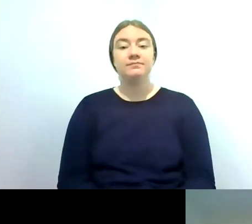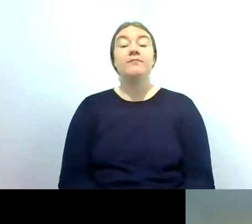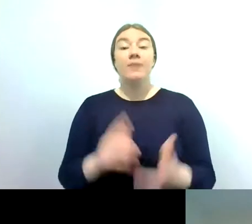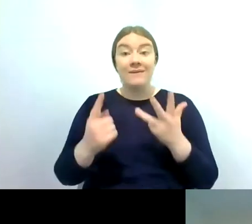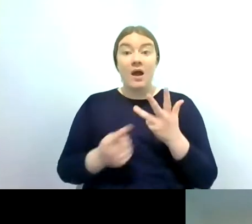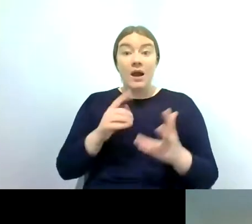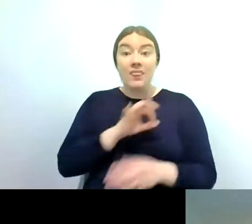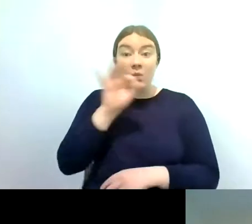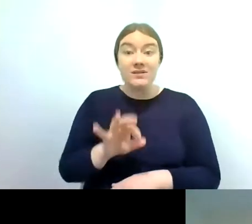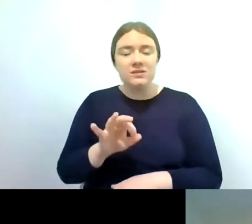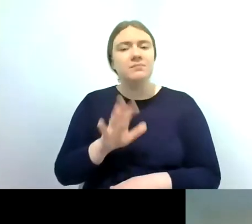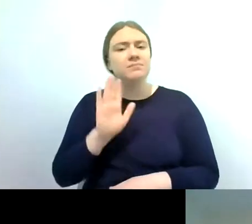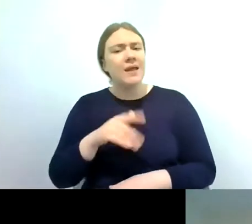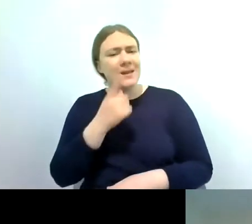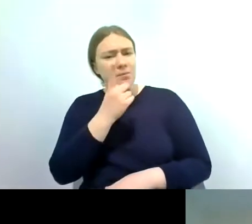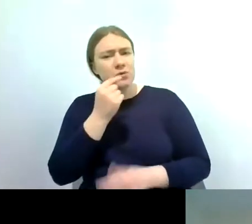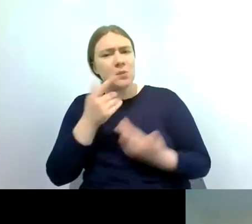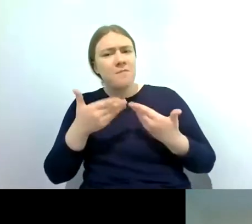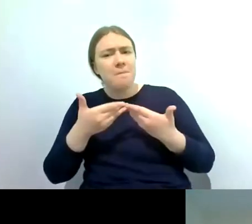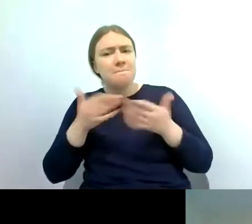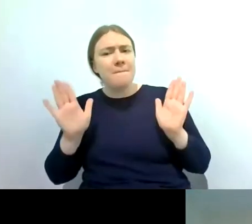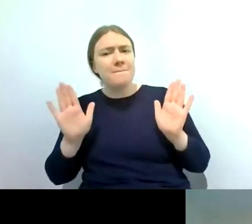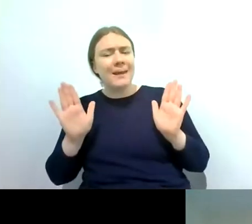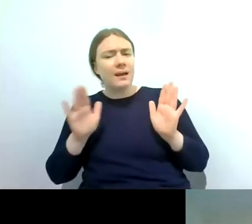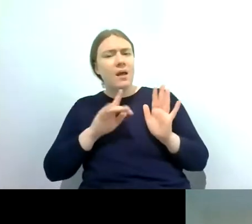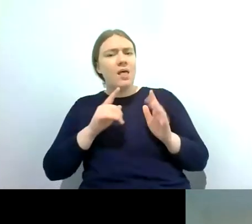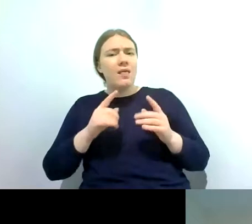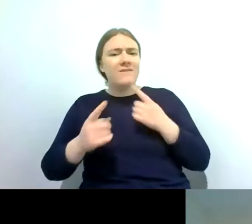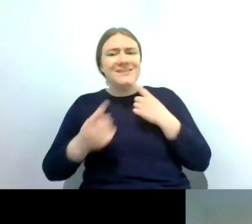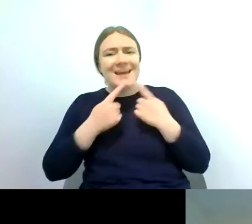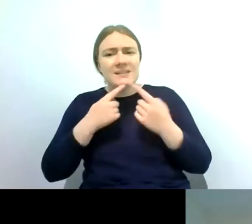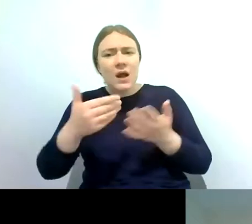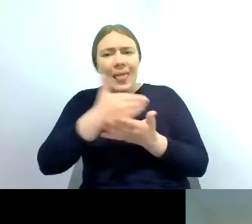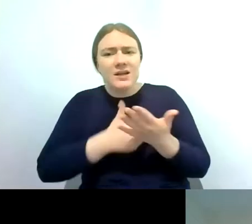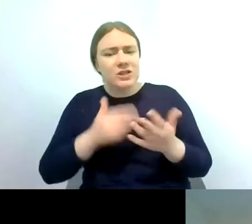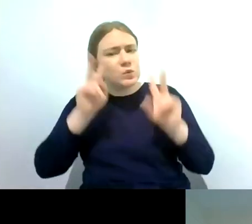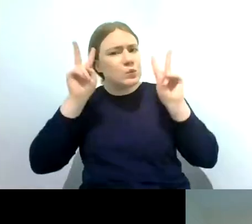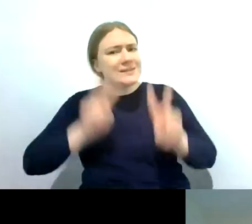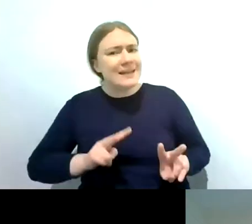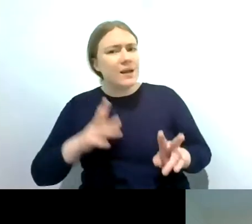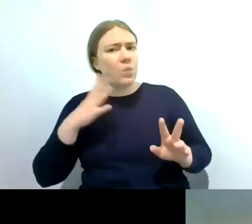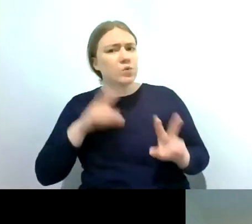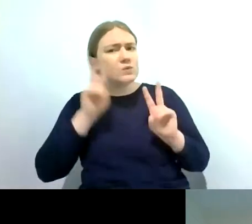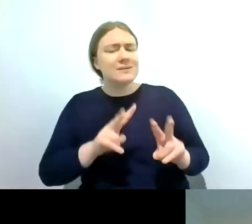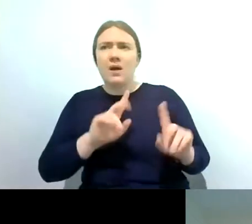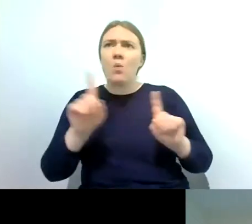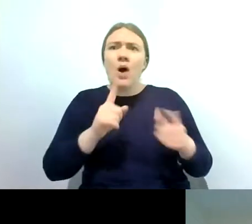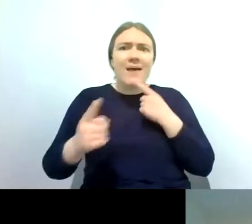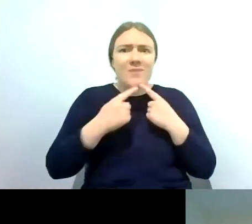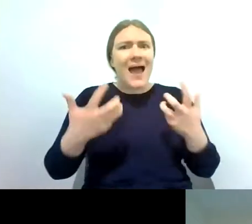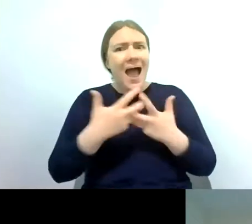to see any of the data collected from the initiative and all the data is open source